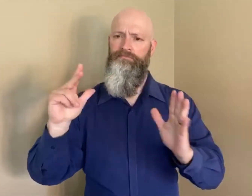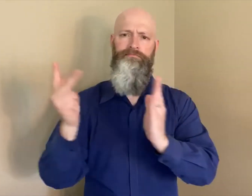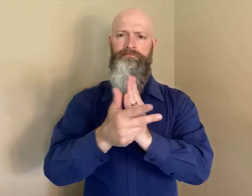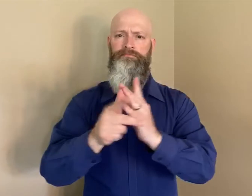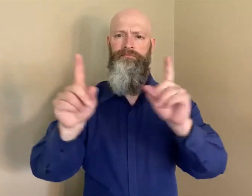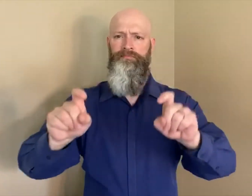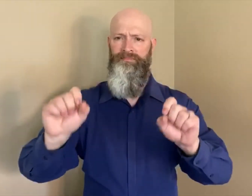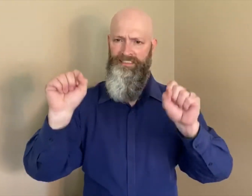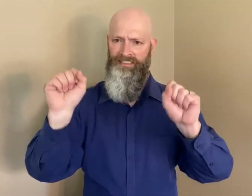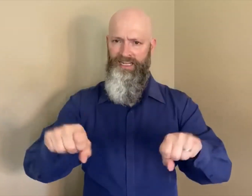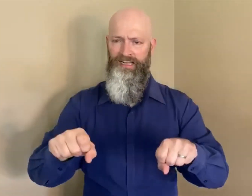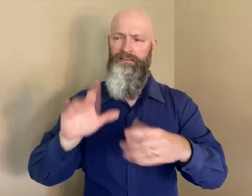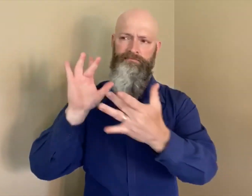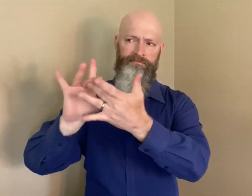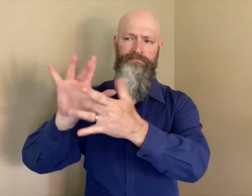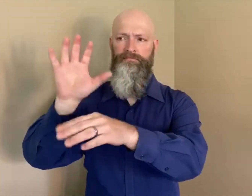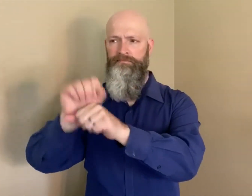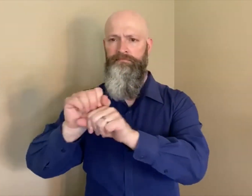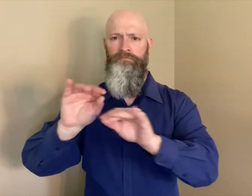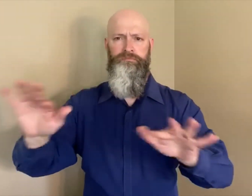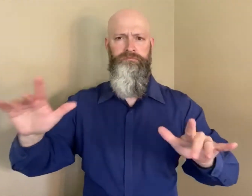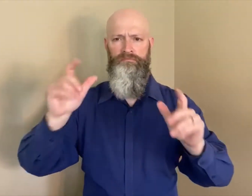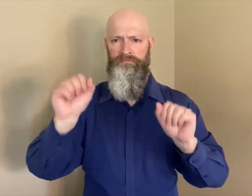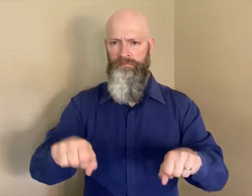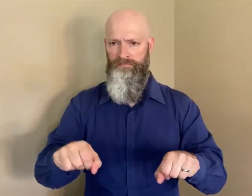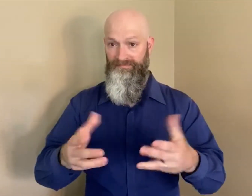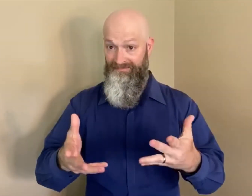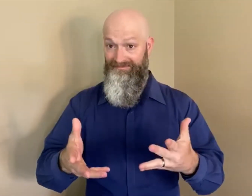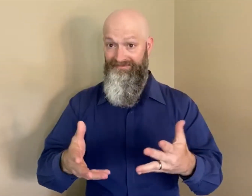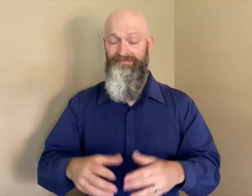Patients will need to schedule an appointment to get tested at these pharmacies.